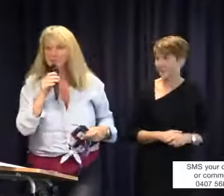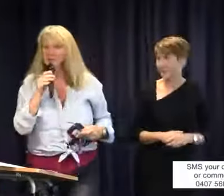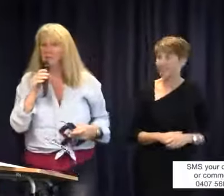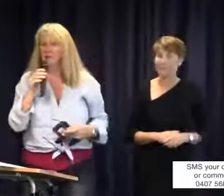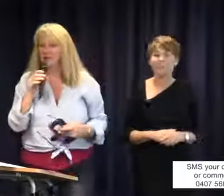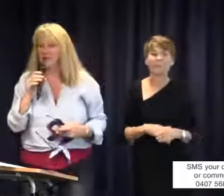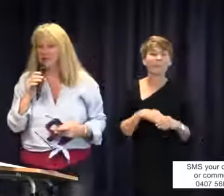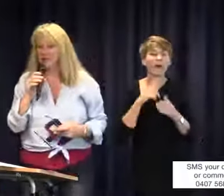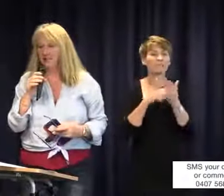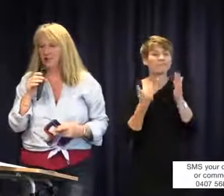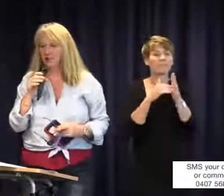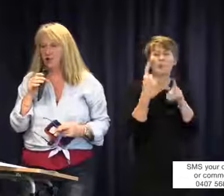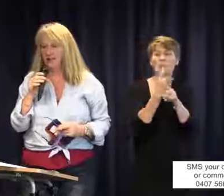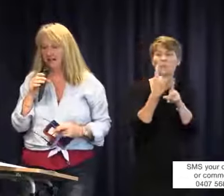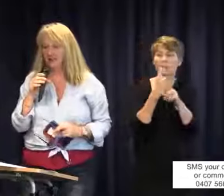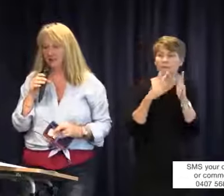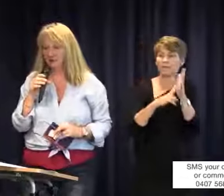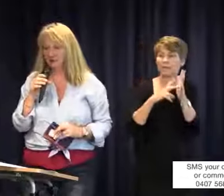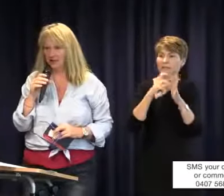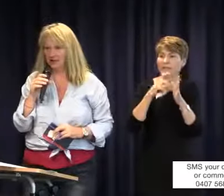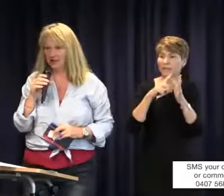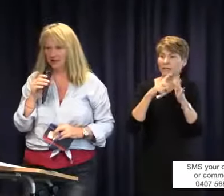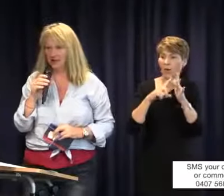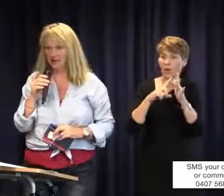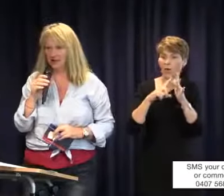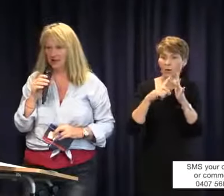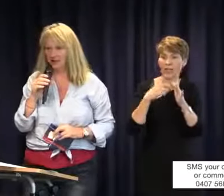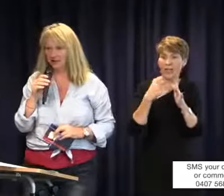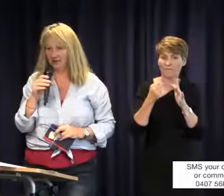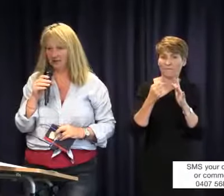It was just a comment that VDEI do have a contact where you can get videos subtitled,